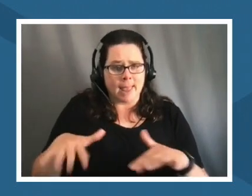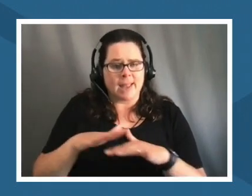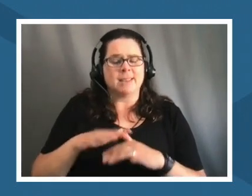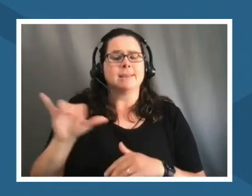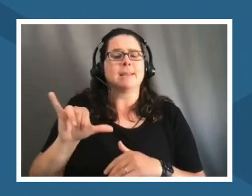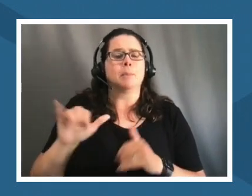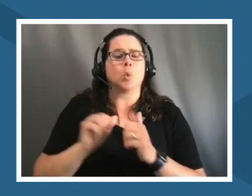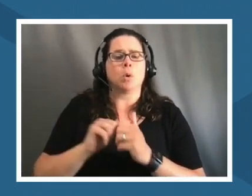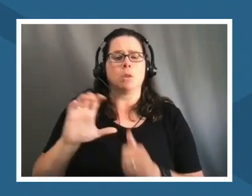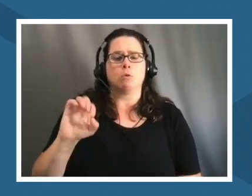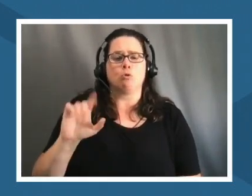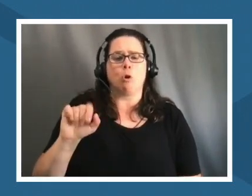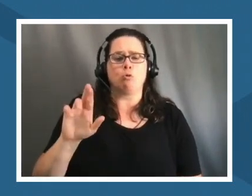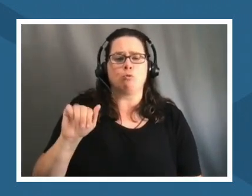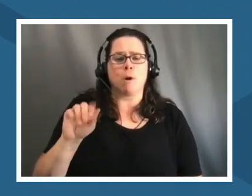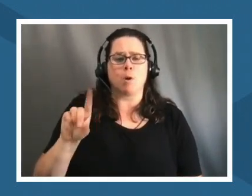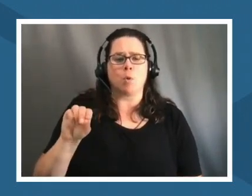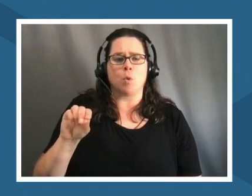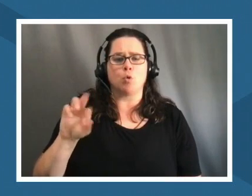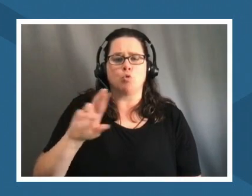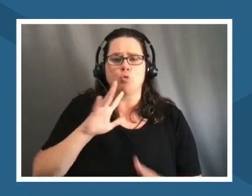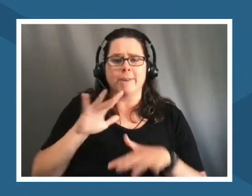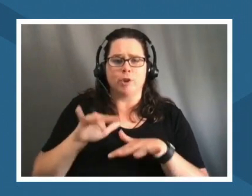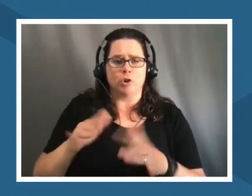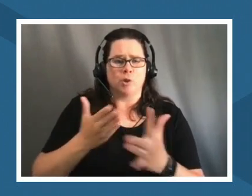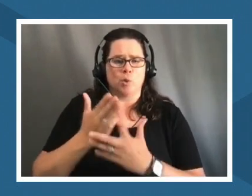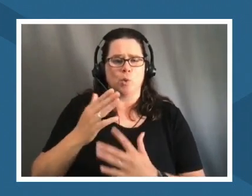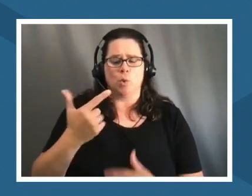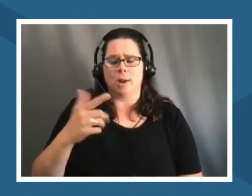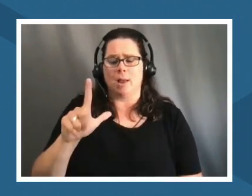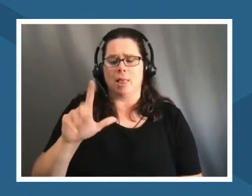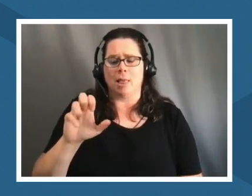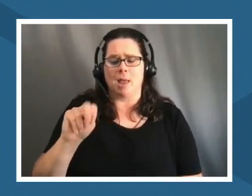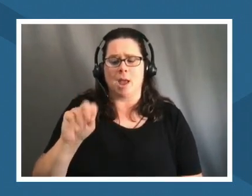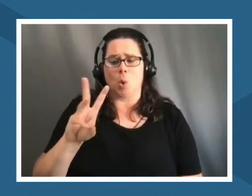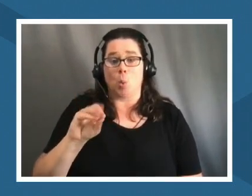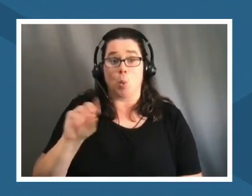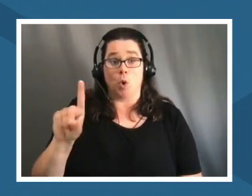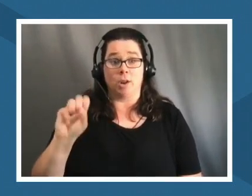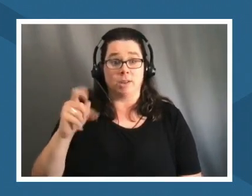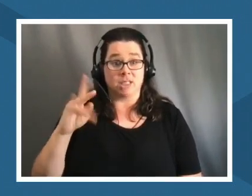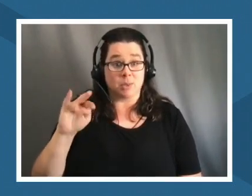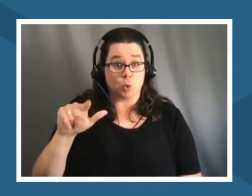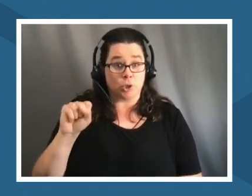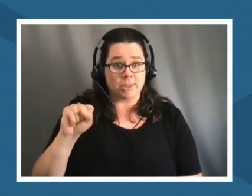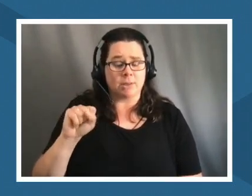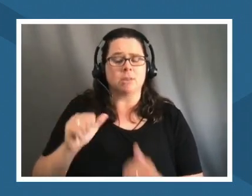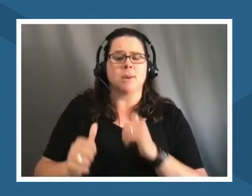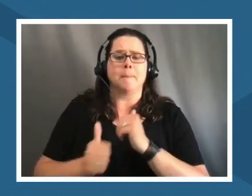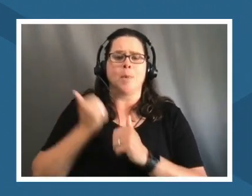river that flows through glenwood springs um it is also uh the the most